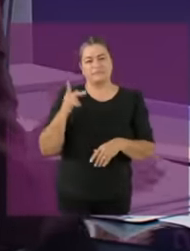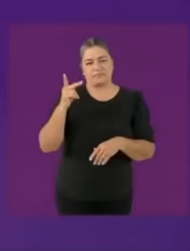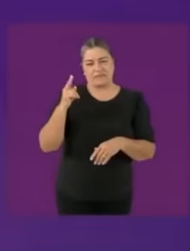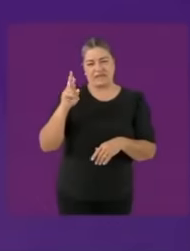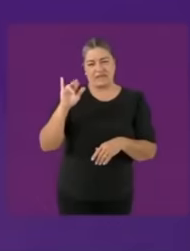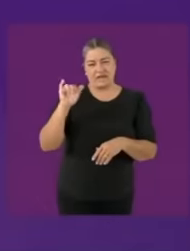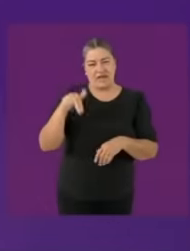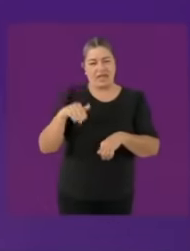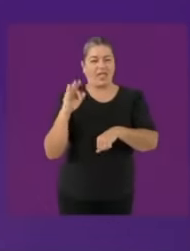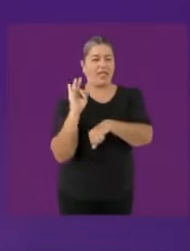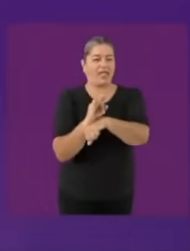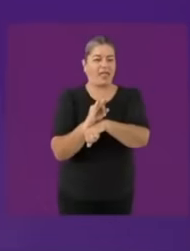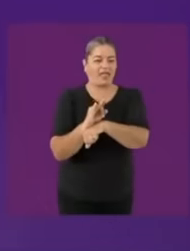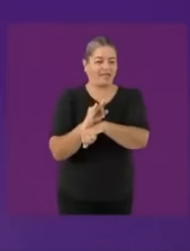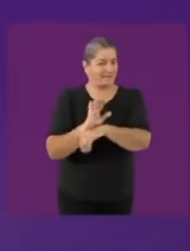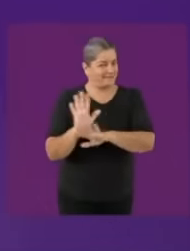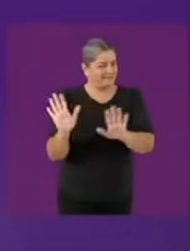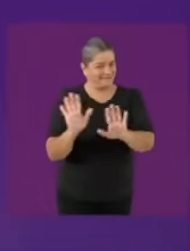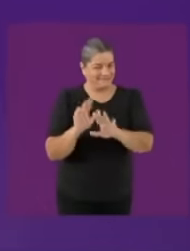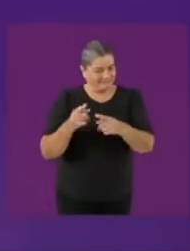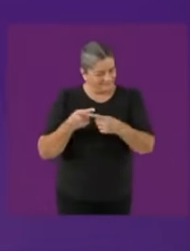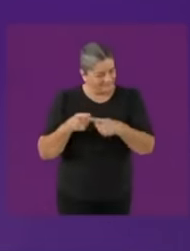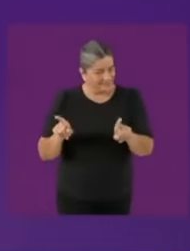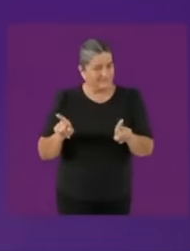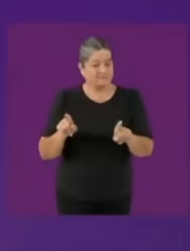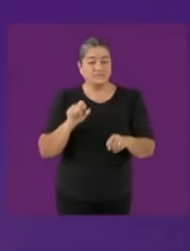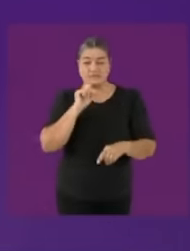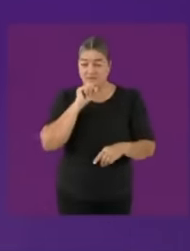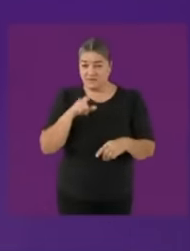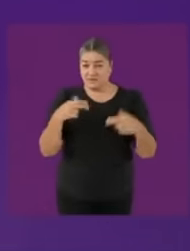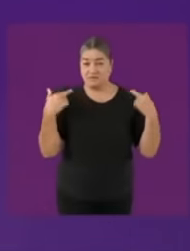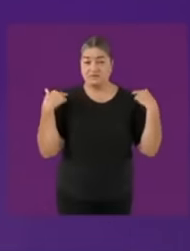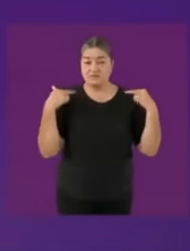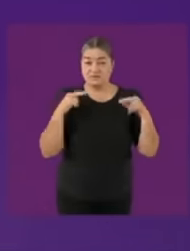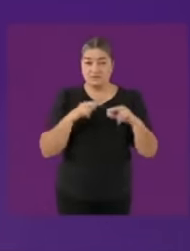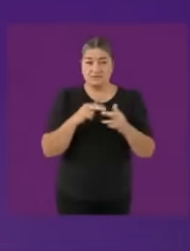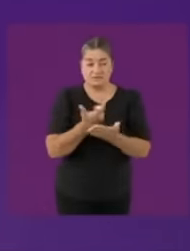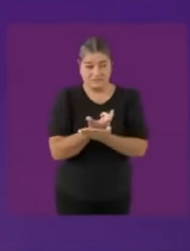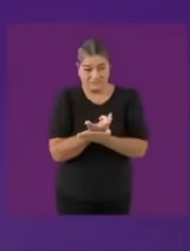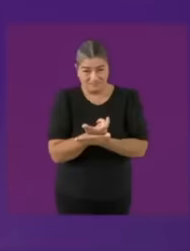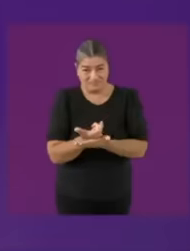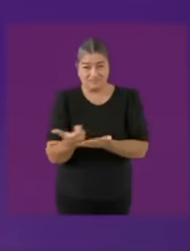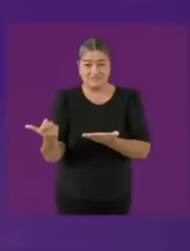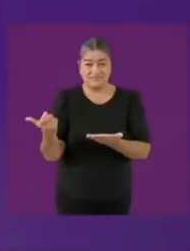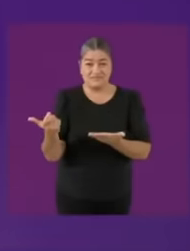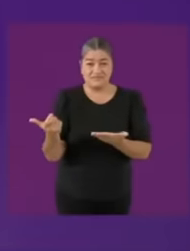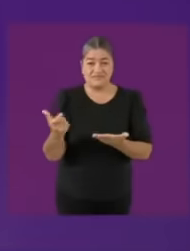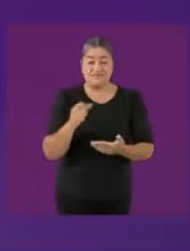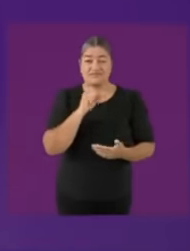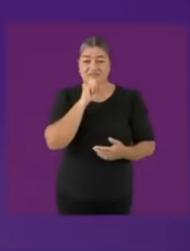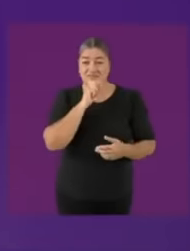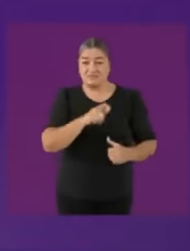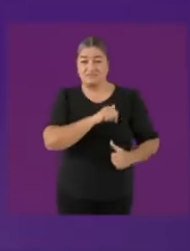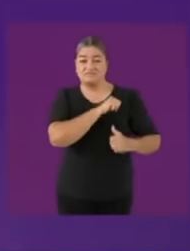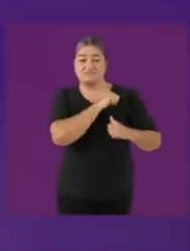salary recovery of the teachers of the teachers of the national guard the new uh the new